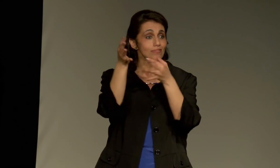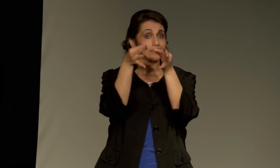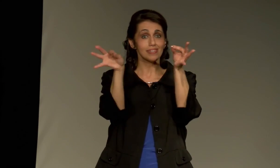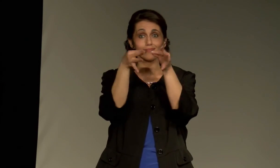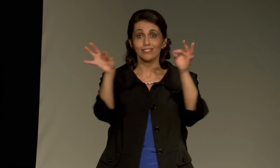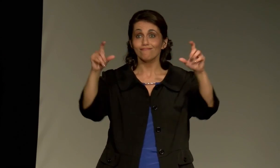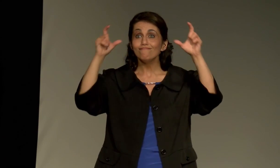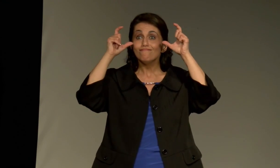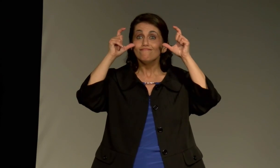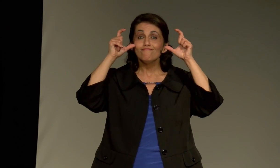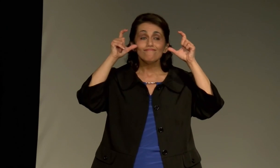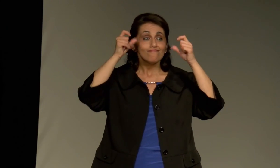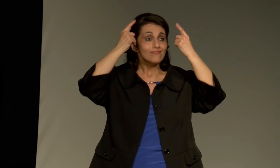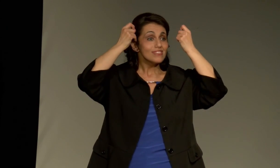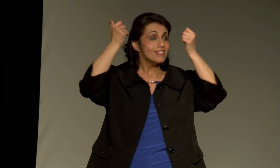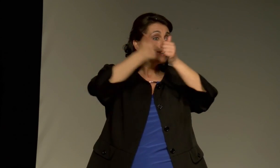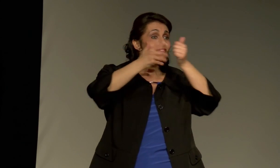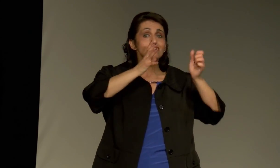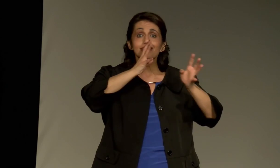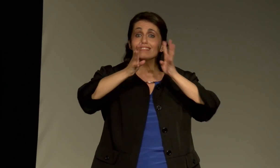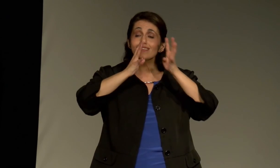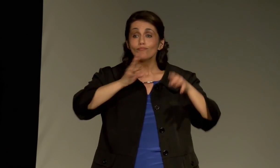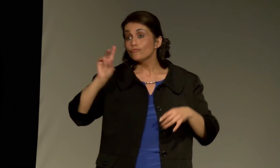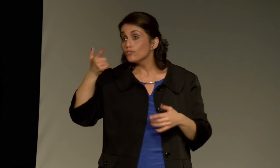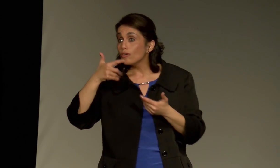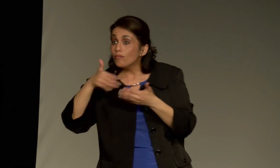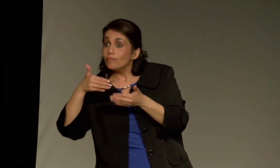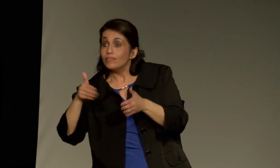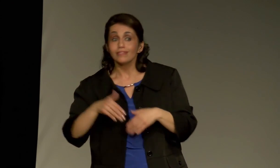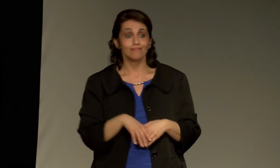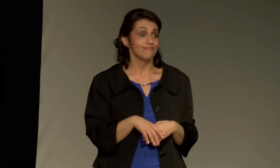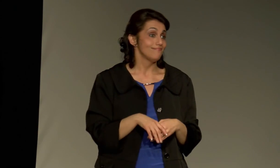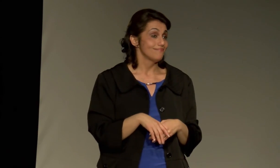I can watch the whole movie with these glasses on, and understand everything that people